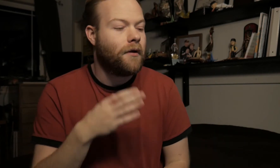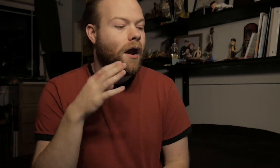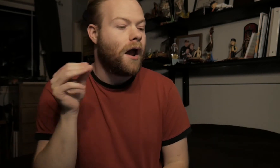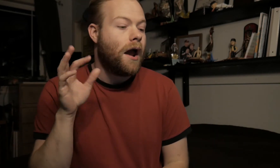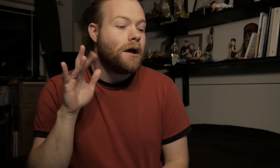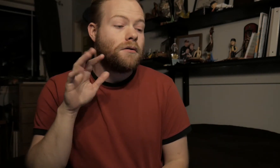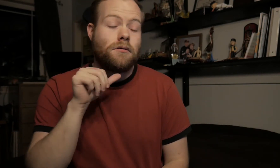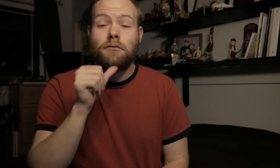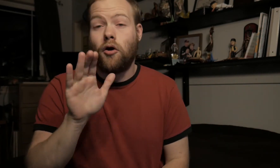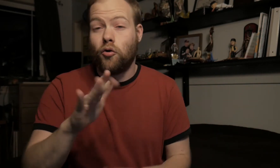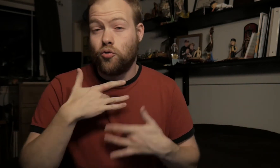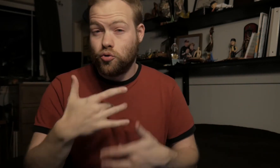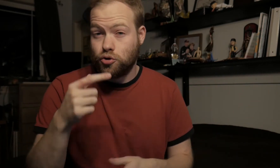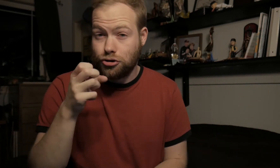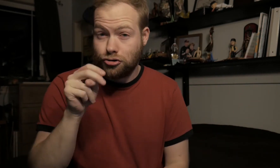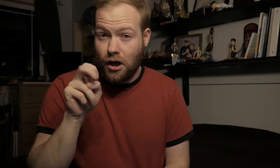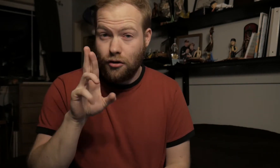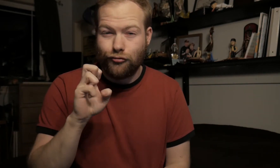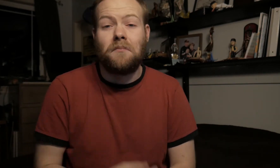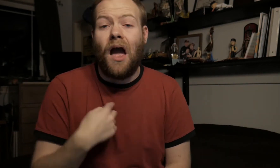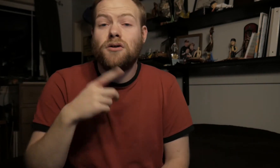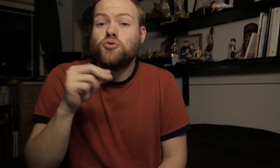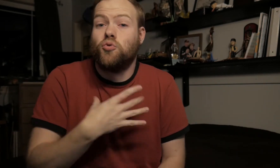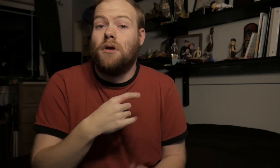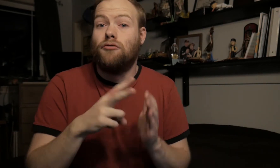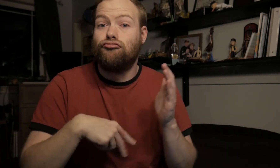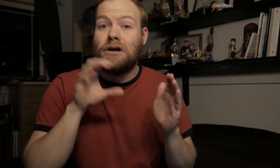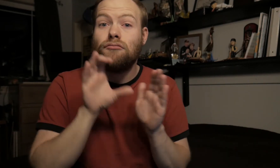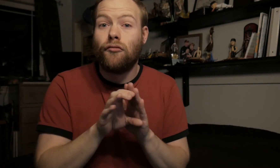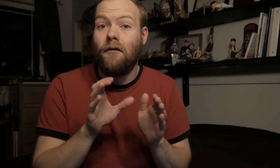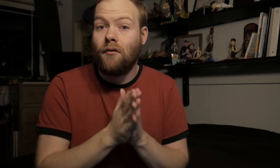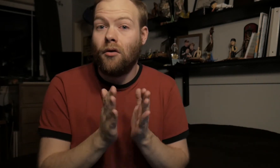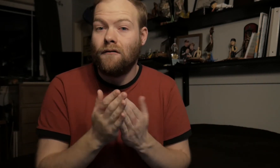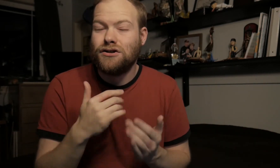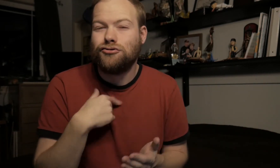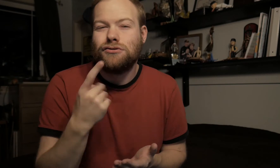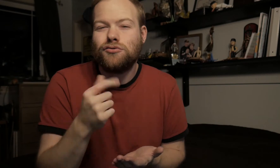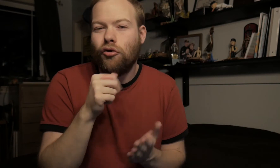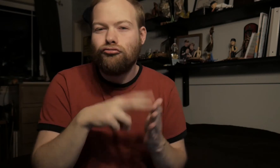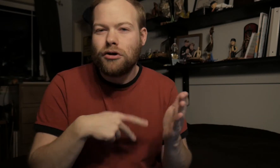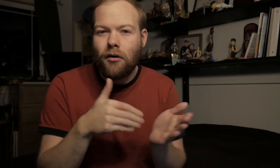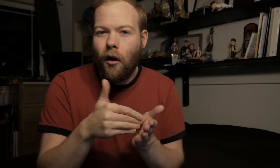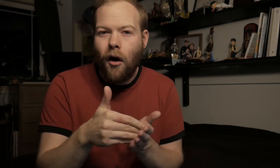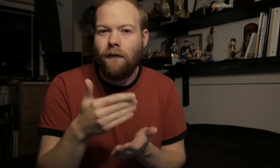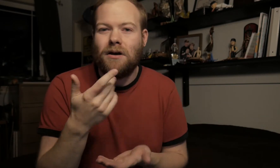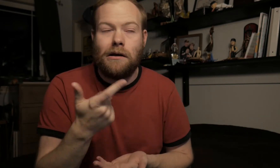And Not Your Usual Genre. I do like to read graphic novels, I just don’t read them often,